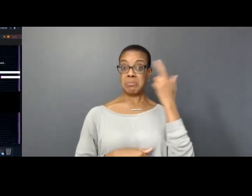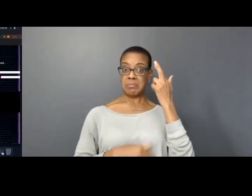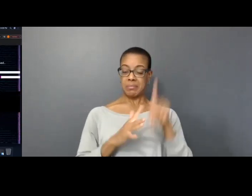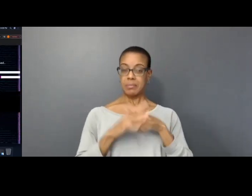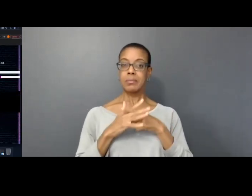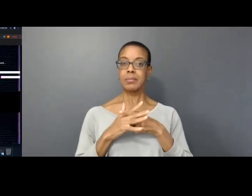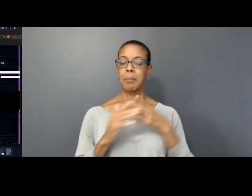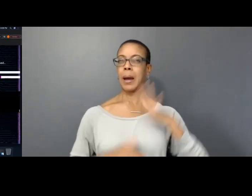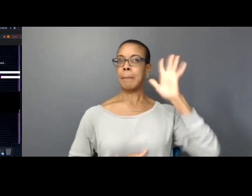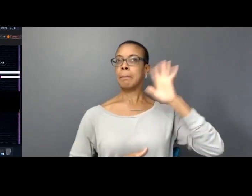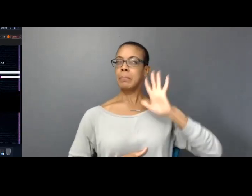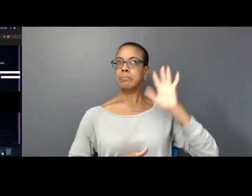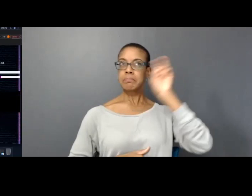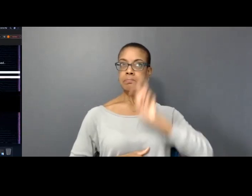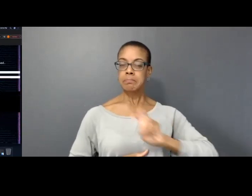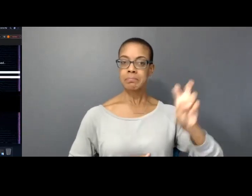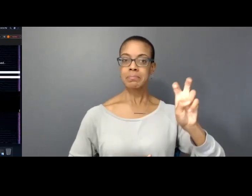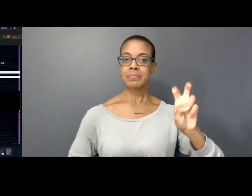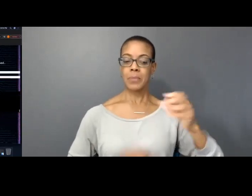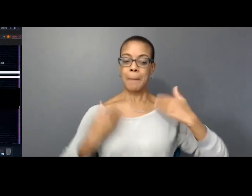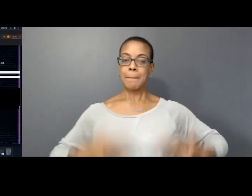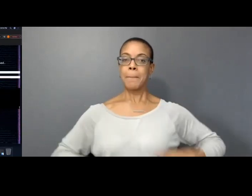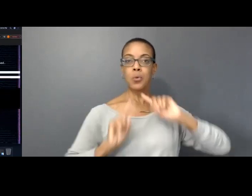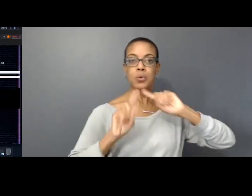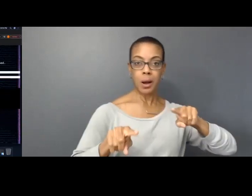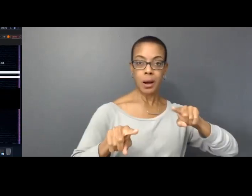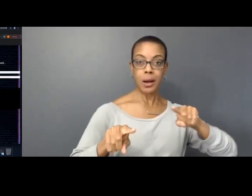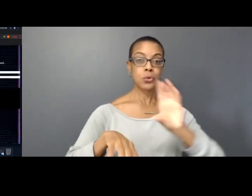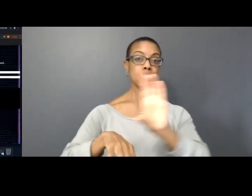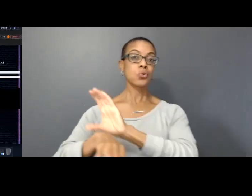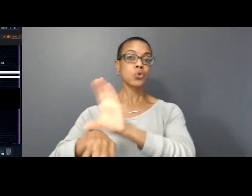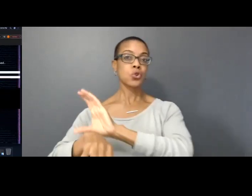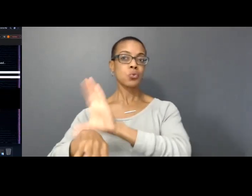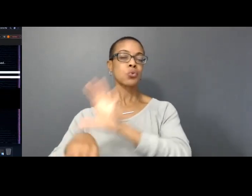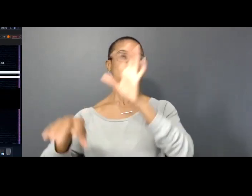past explorations with kinesthetic response computer-generated making and interactive